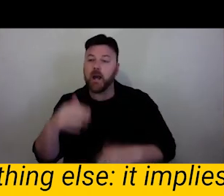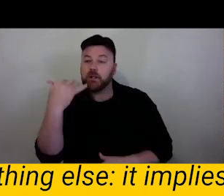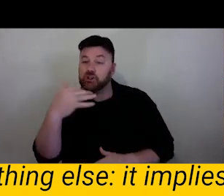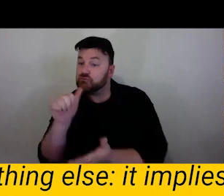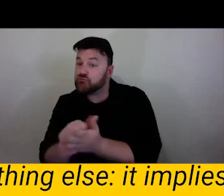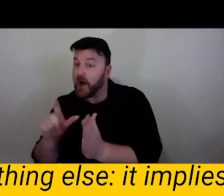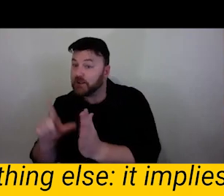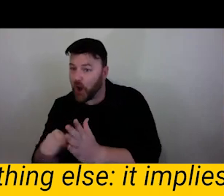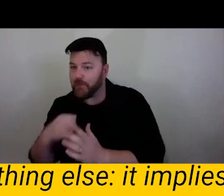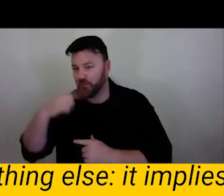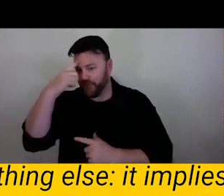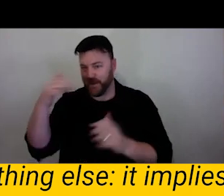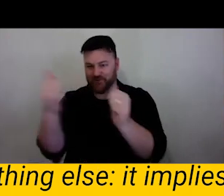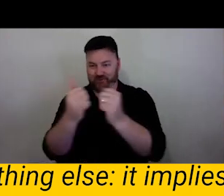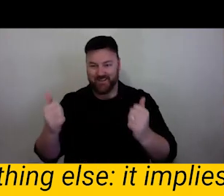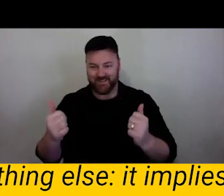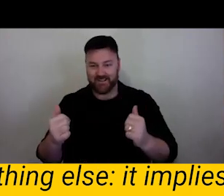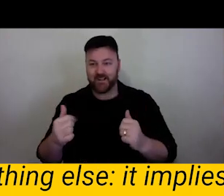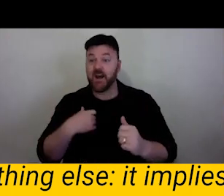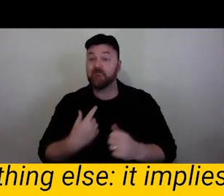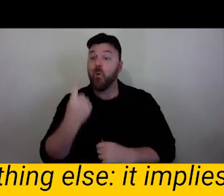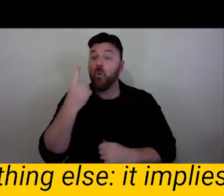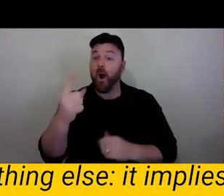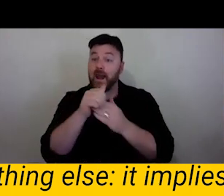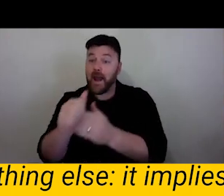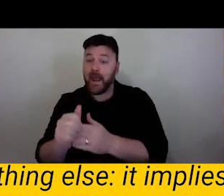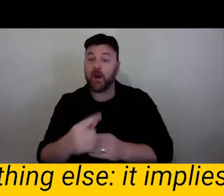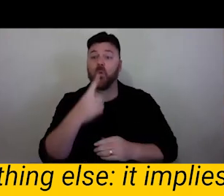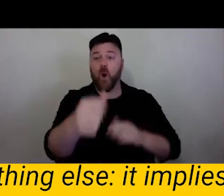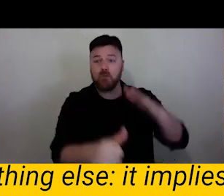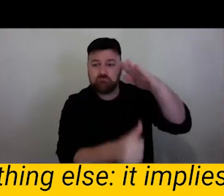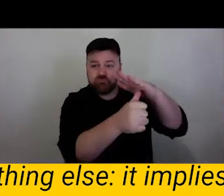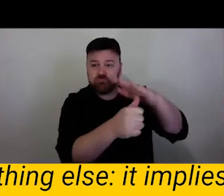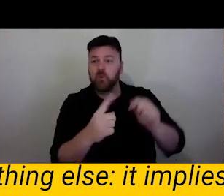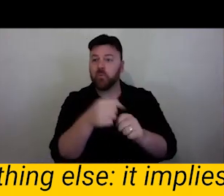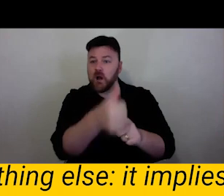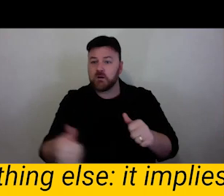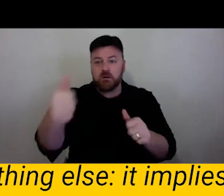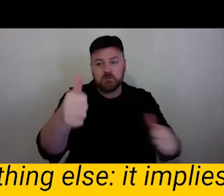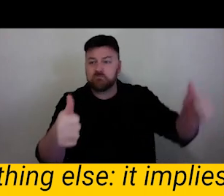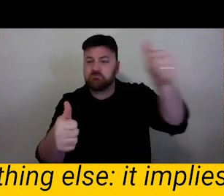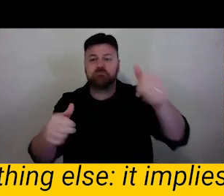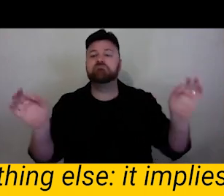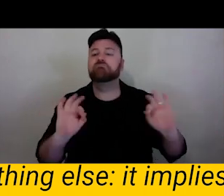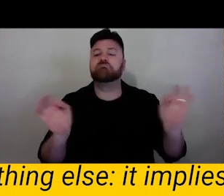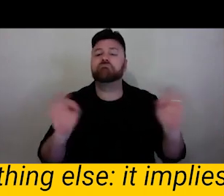There is no single leader or vision in our company. Then we also are artists. So we collaborate